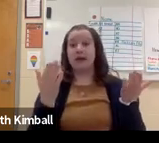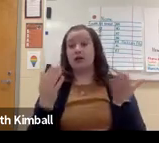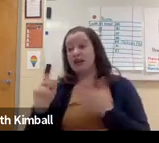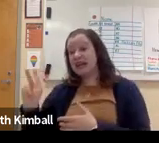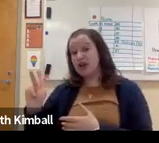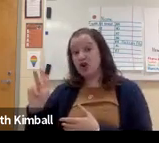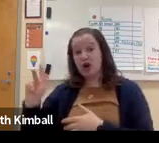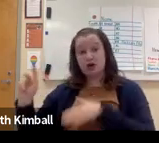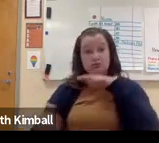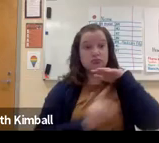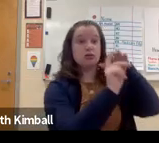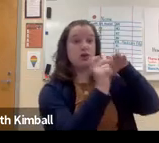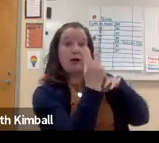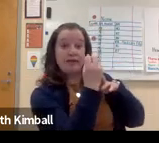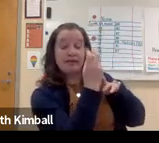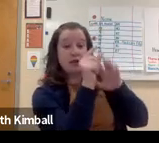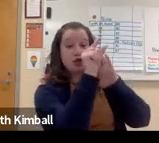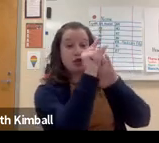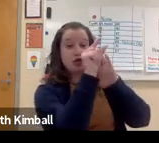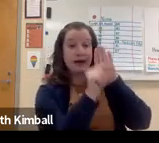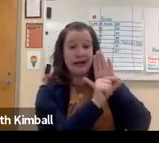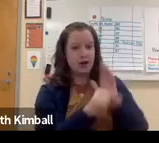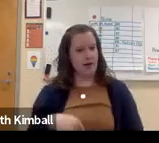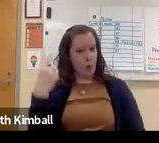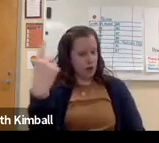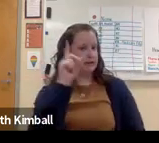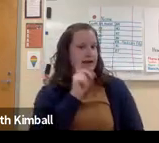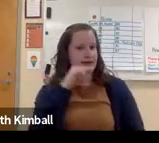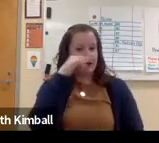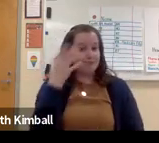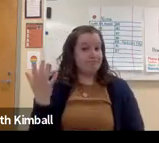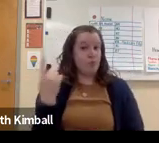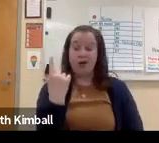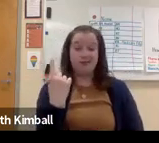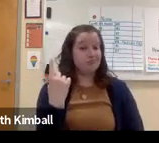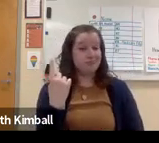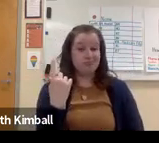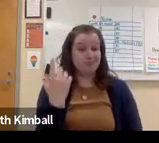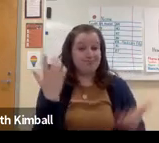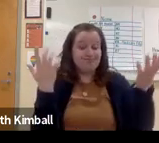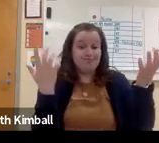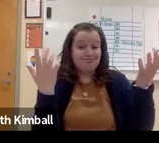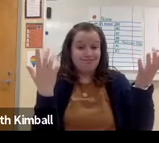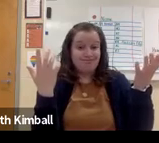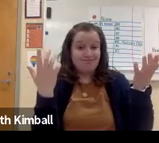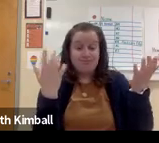Completely alone. Potentially, even kindergarten through 12th grade, there may only be one deaf child.